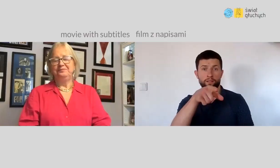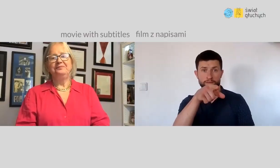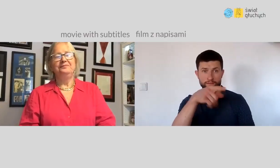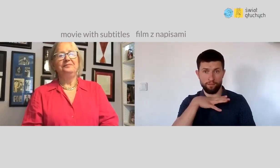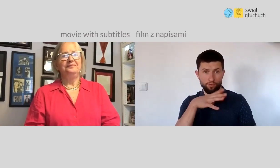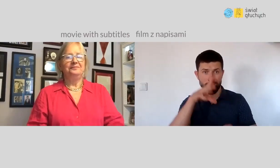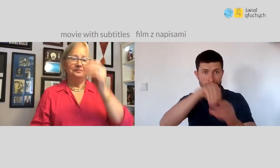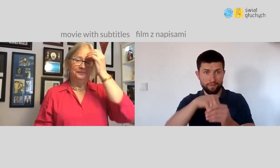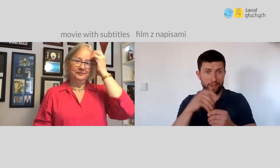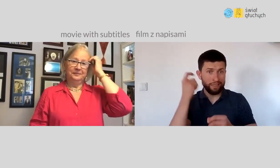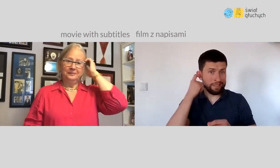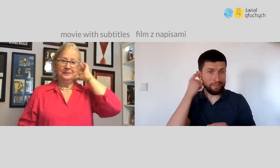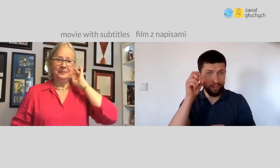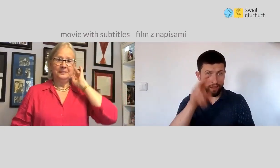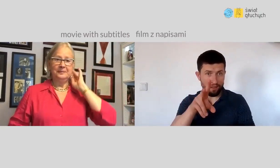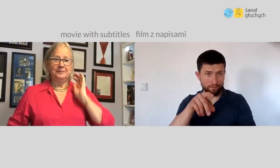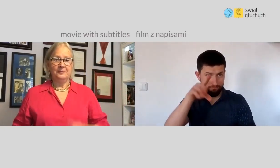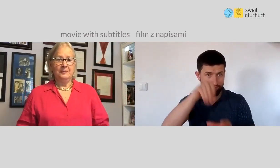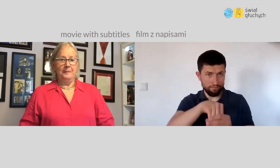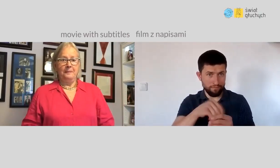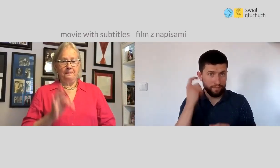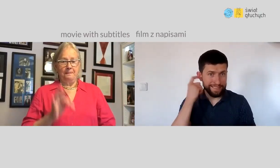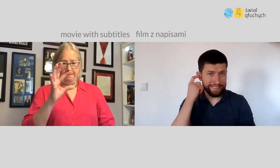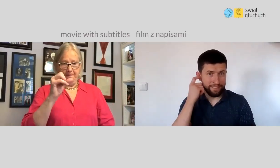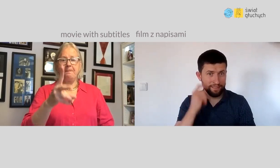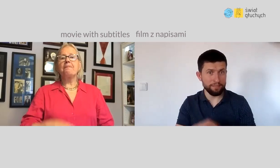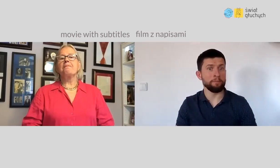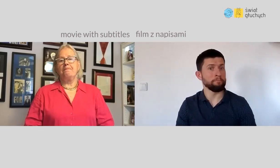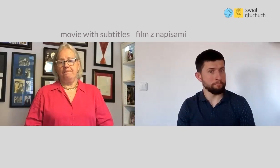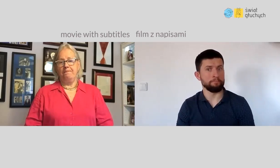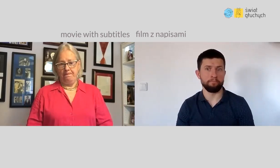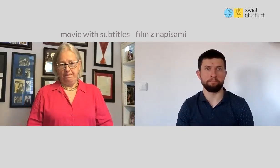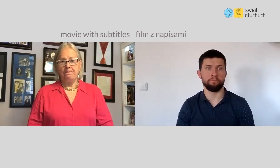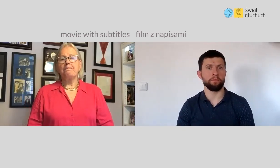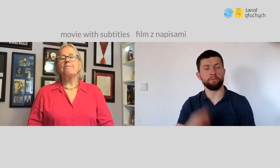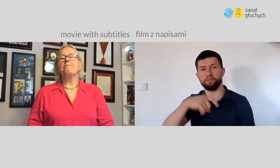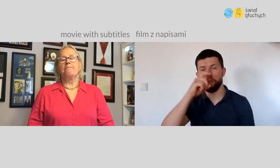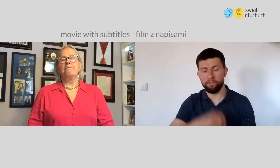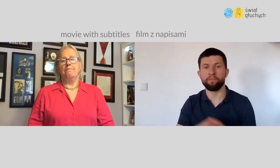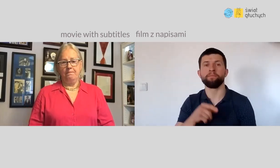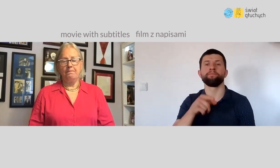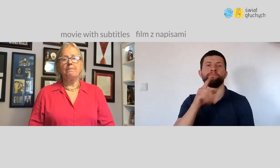I understand that you did exercise with hearing people, yes? Yes. - Not bad.